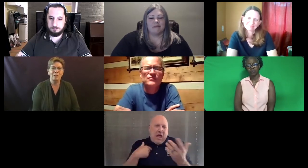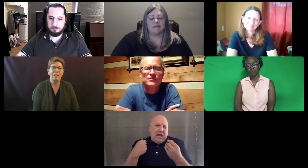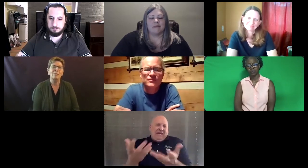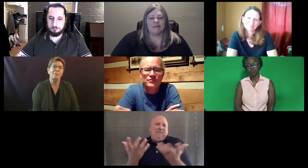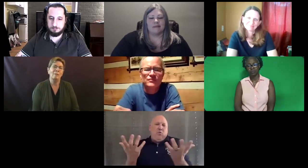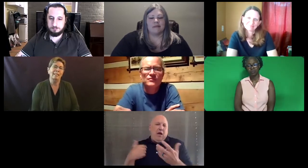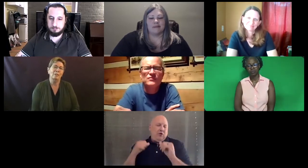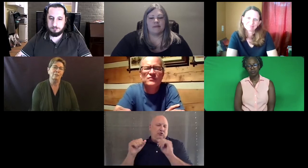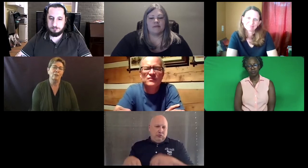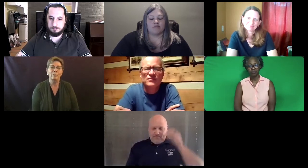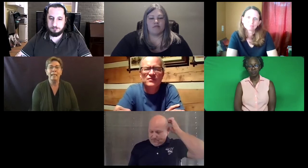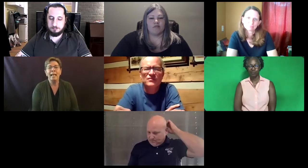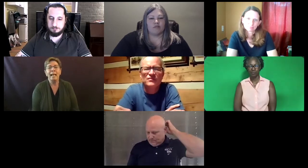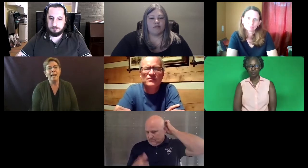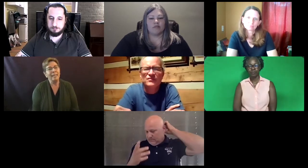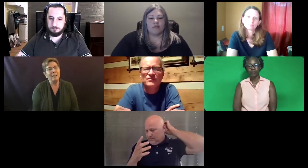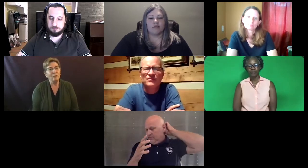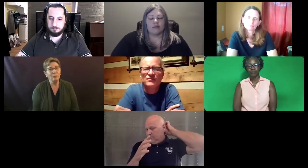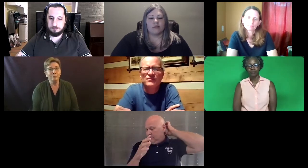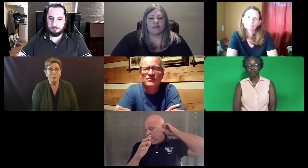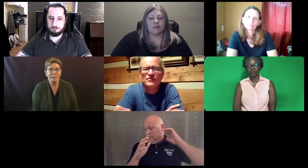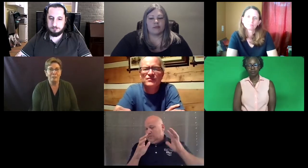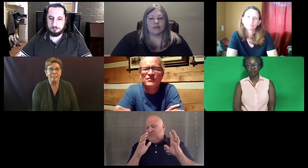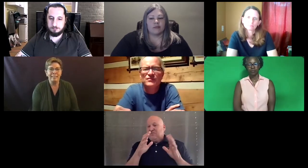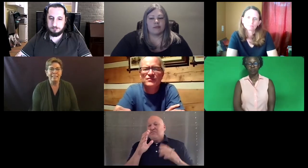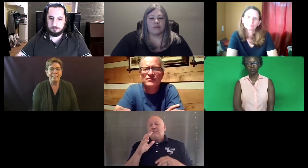in, so that made it more difficult. But I gave you what I could.